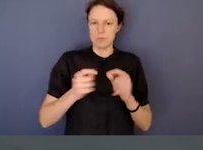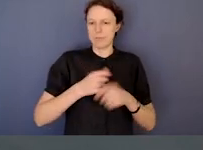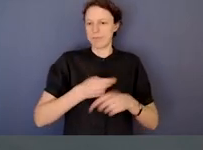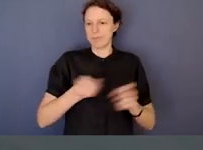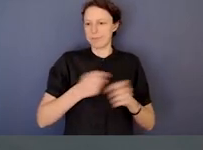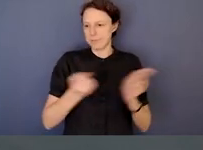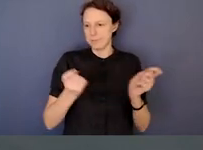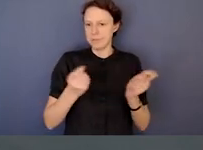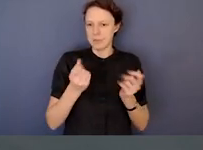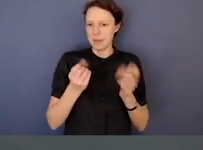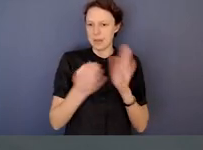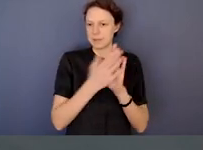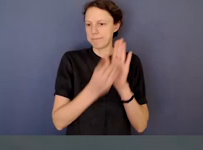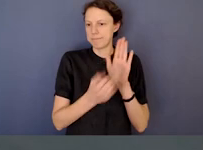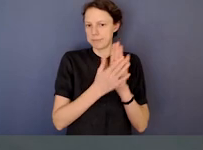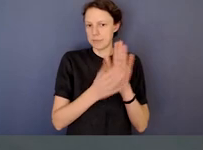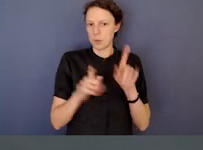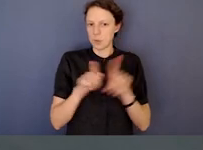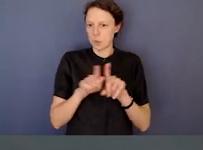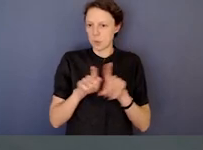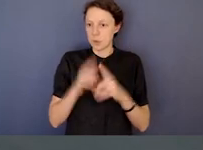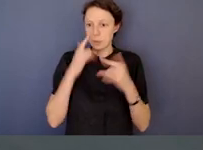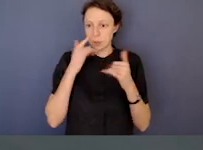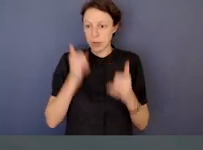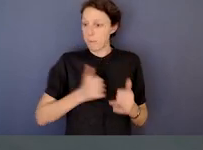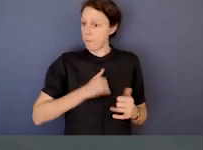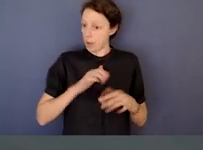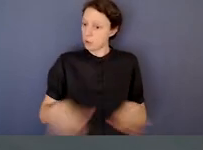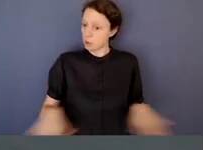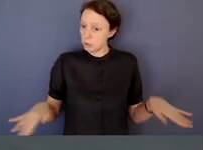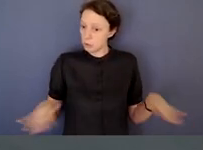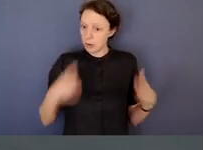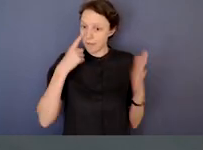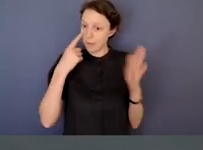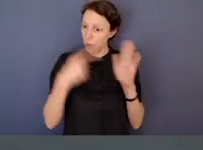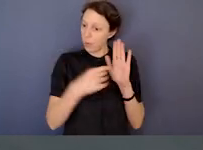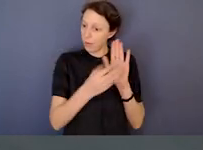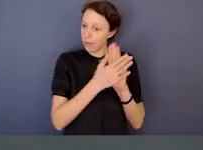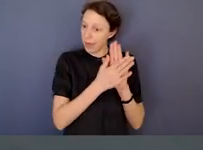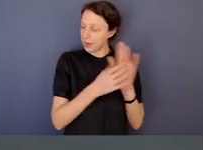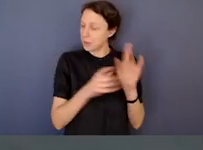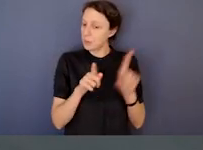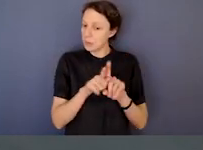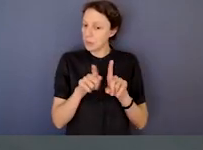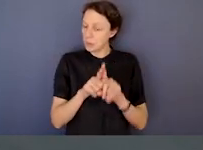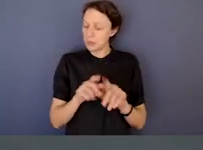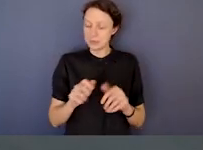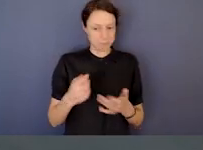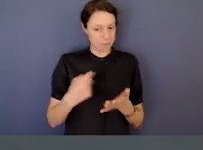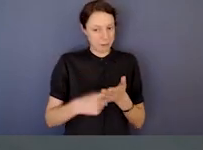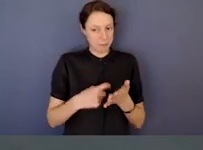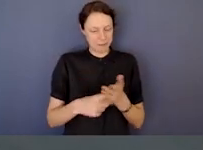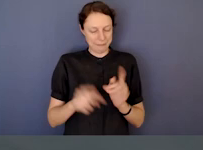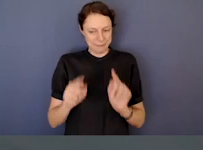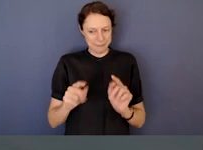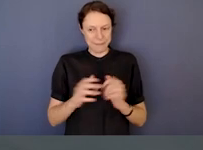LinkedIn and YouTube, so check those out as well. Even my children are looking at that material, so I highly recommend it to you.